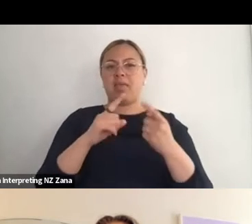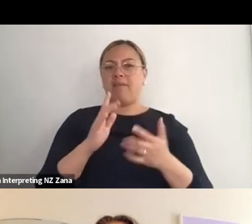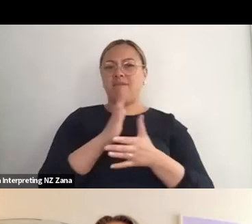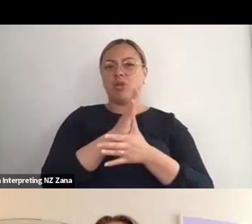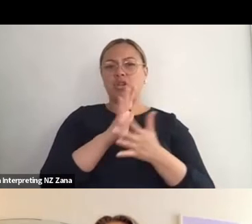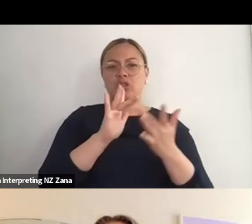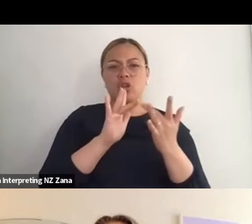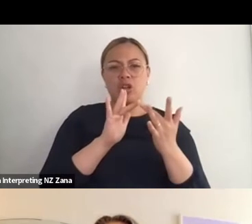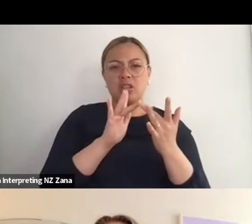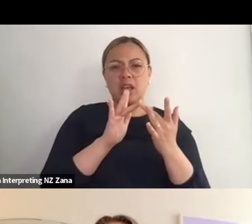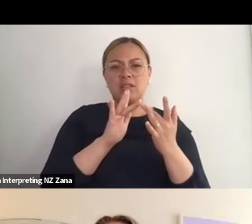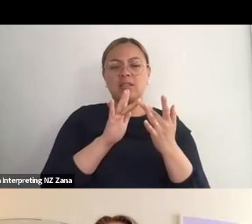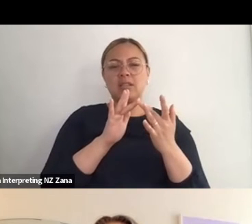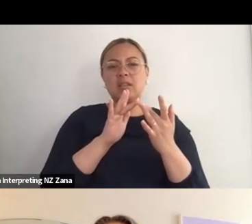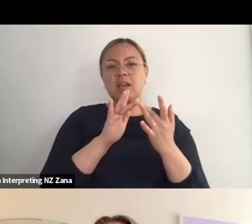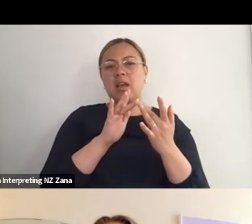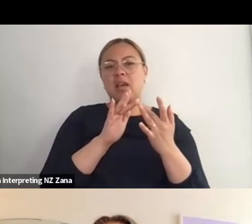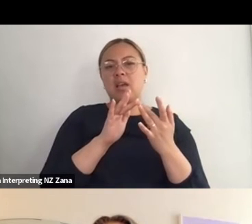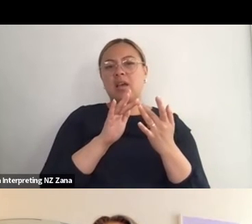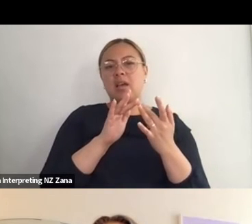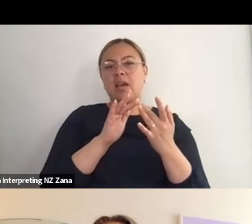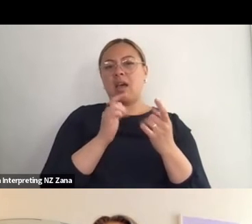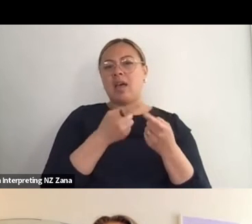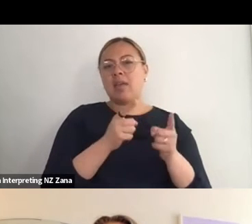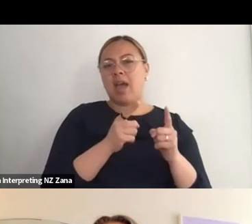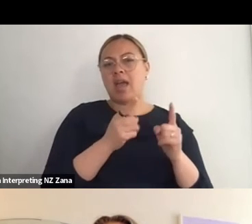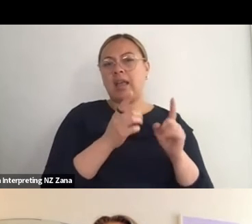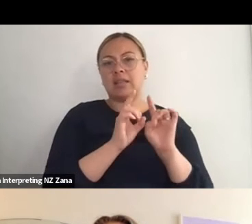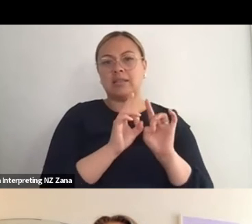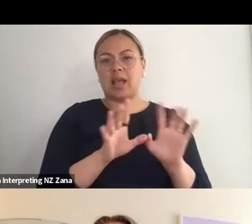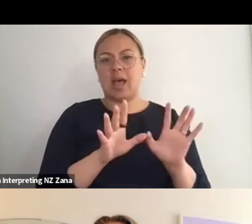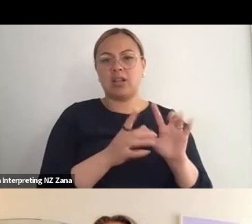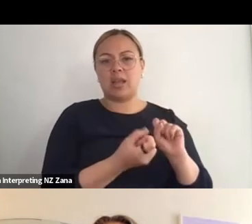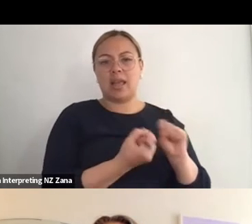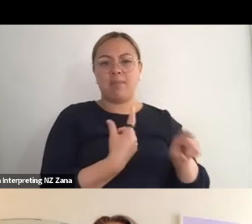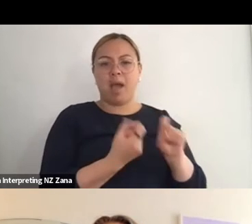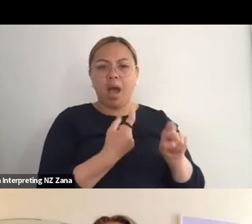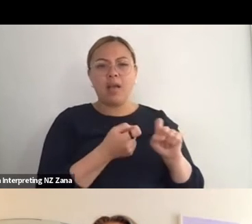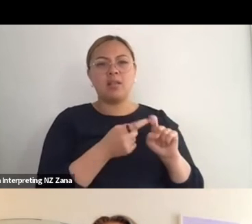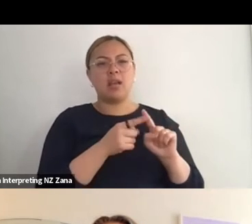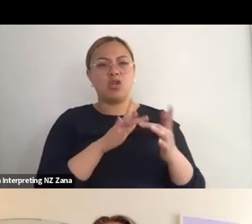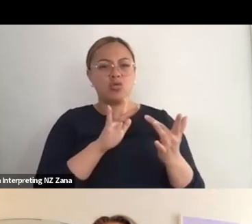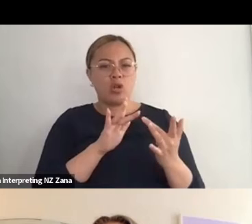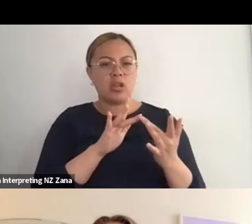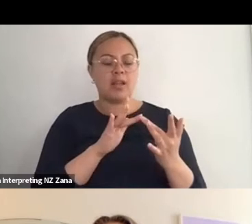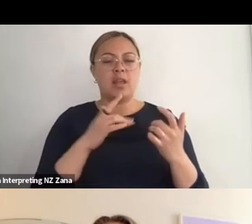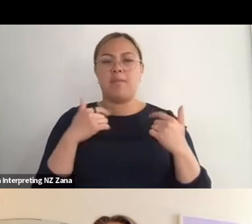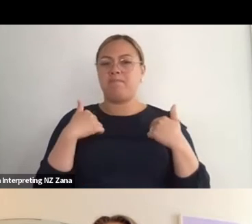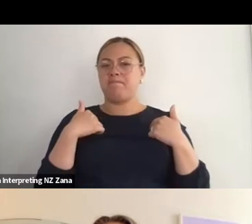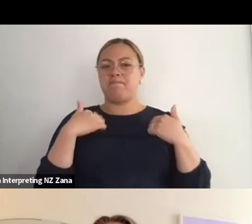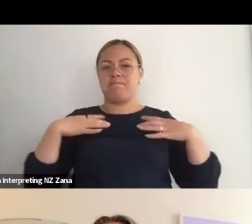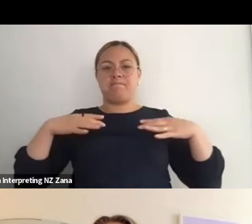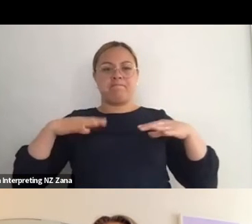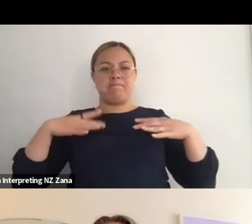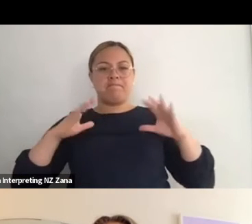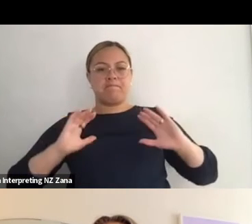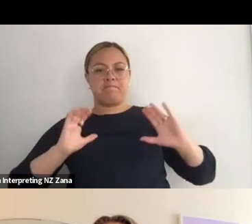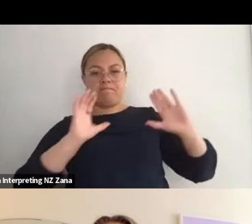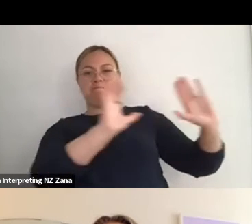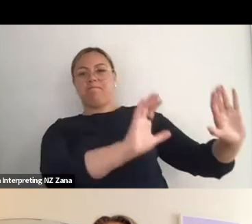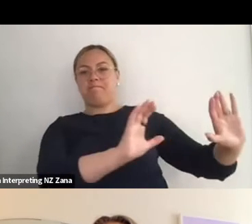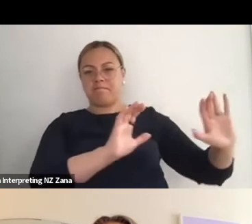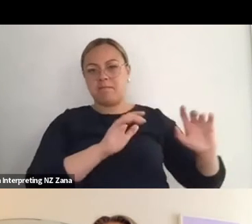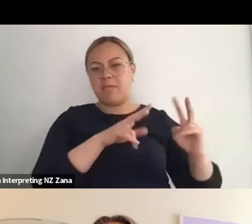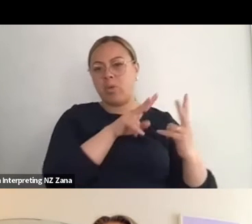sort of initiating a lot of that email negotiating that I'm not having to do anymore you know. All